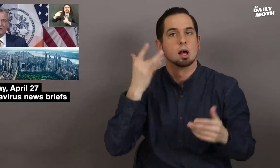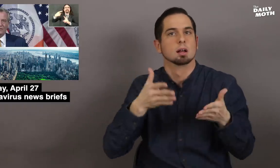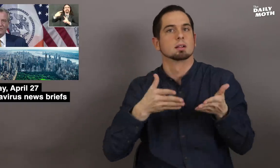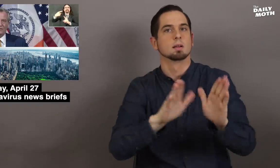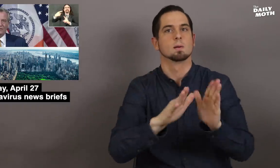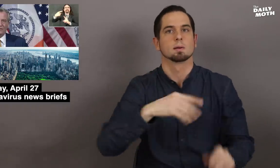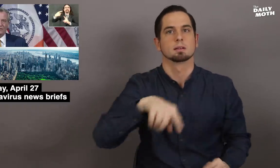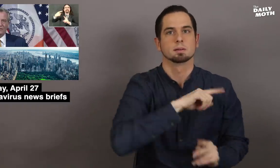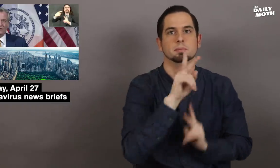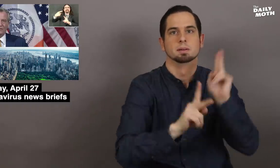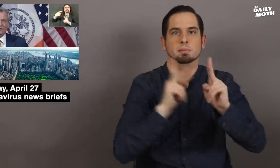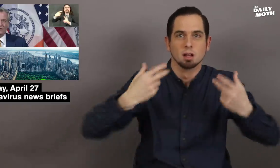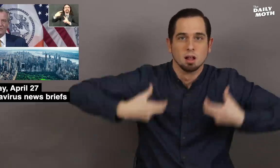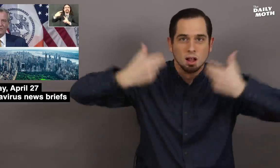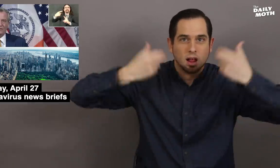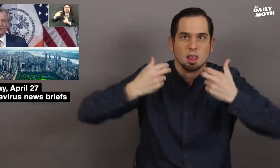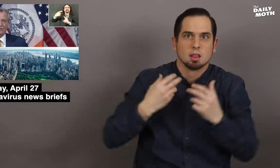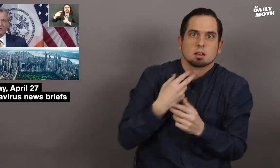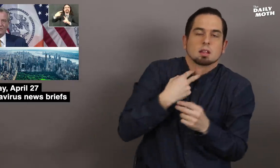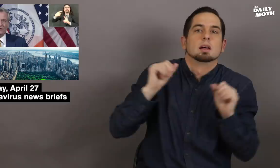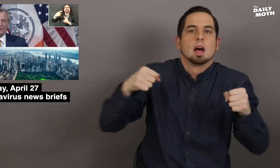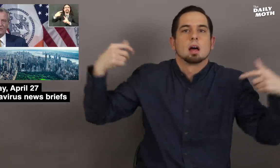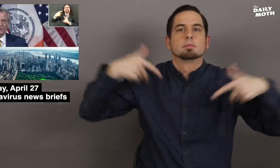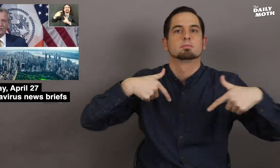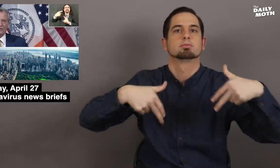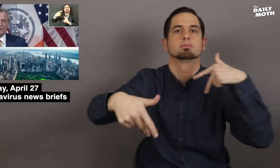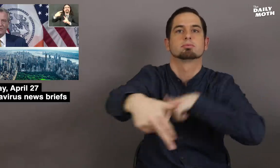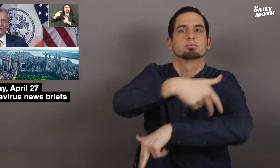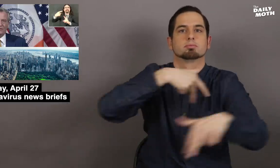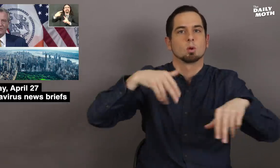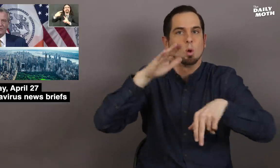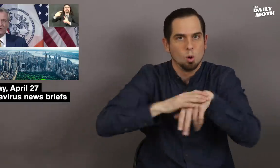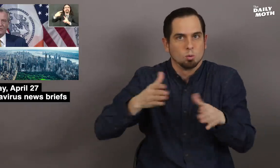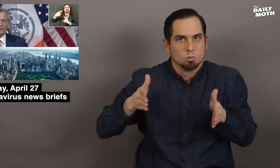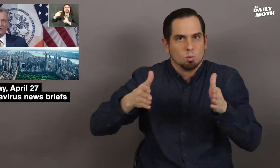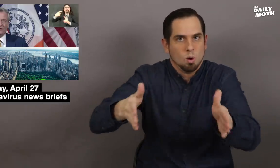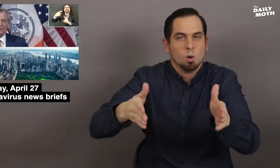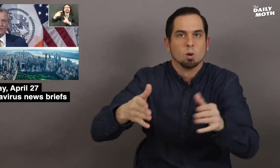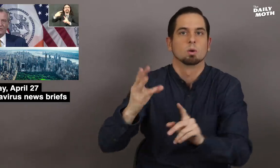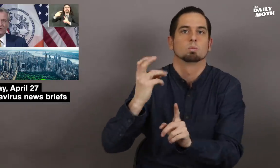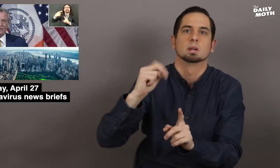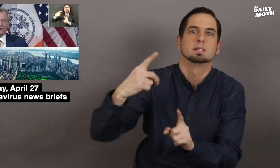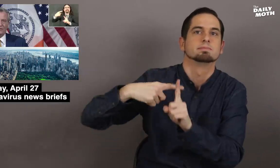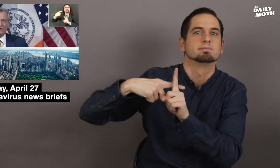so people who are cooped up in apartments can have space